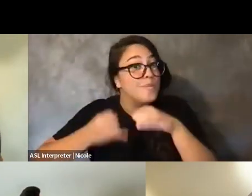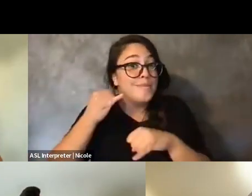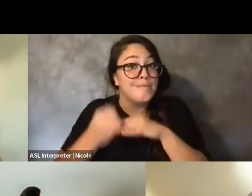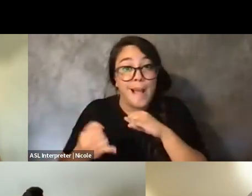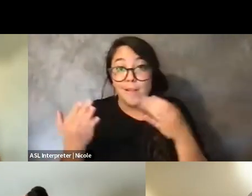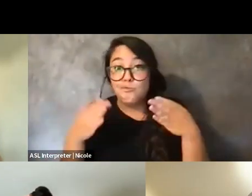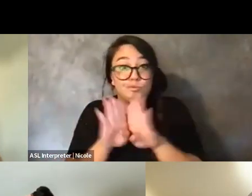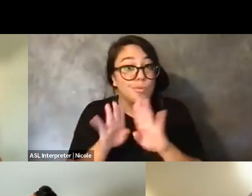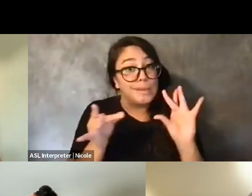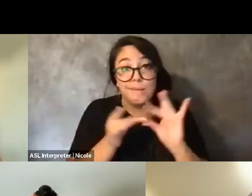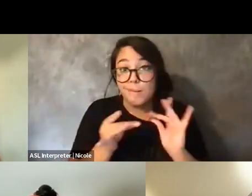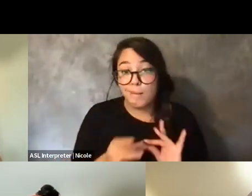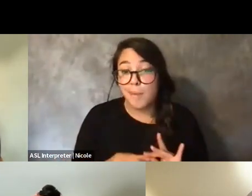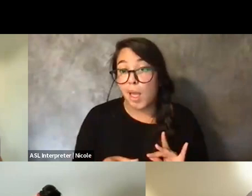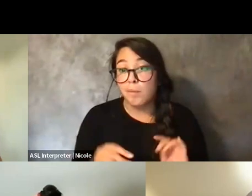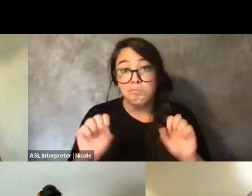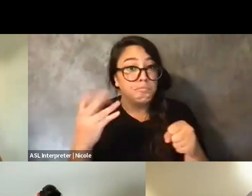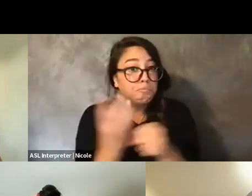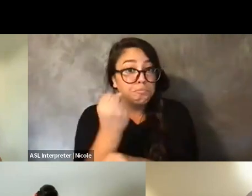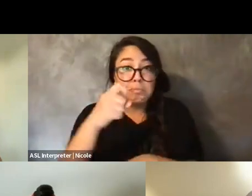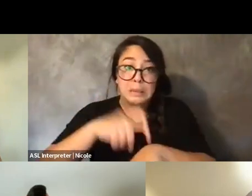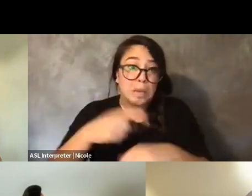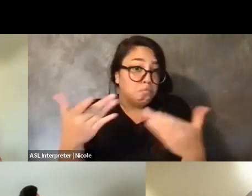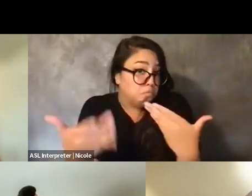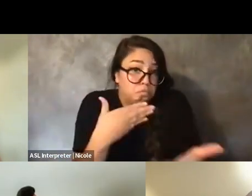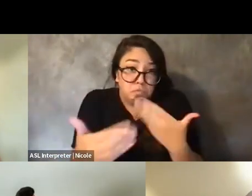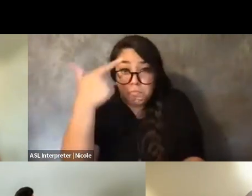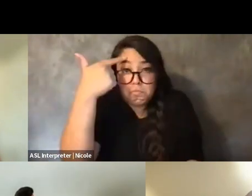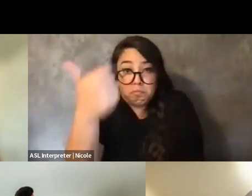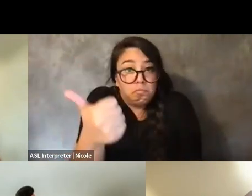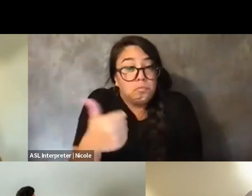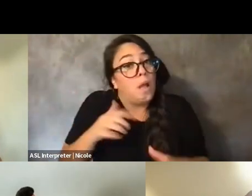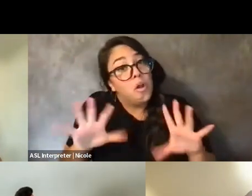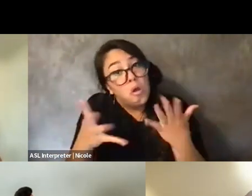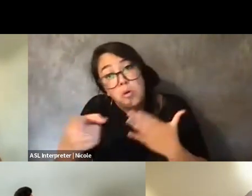You can use this time for anything. We can like -- I would encourage you to plug yourselves,